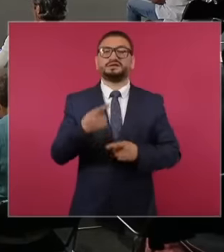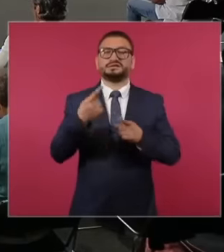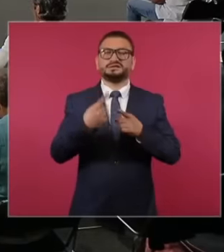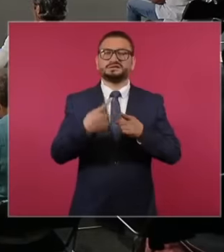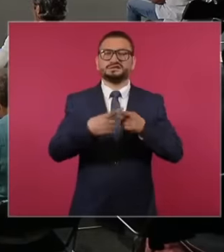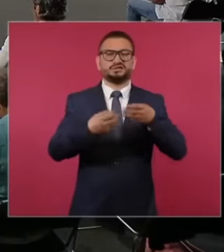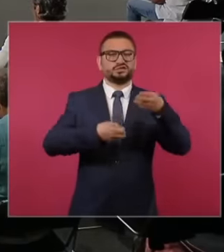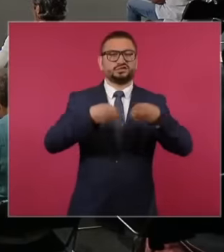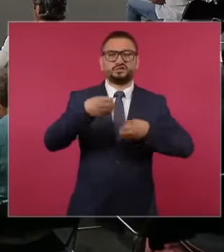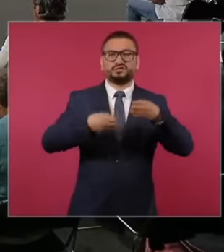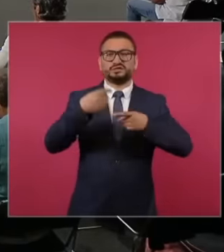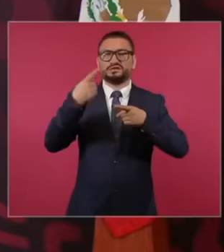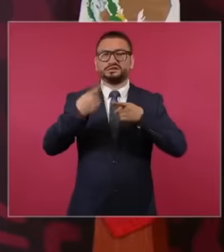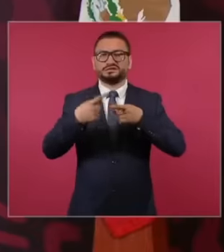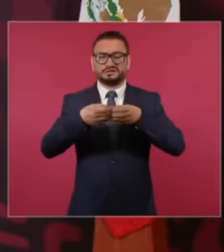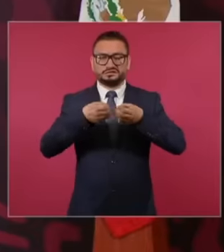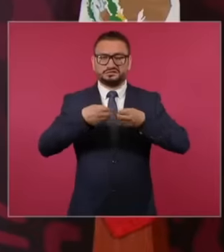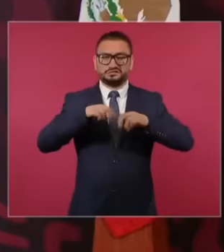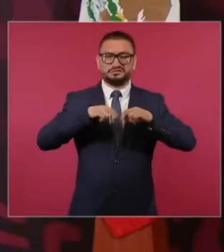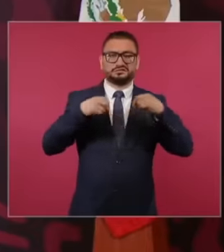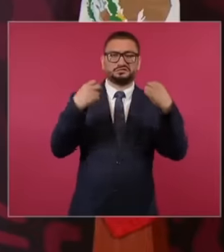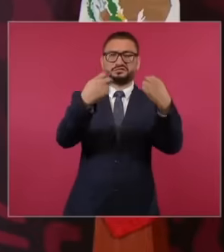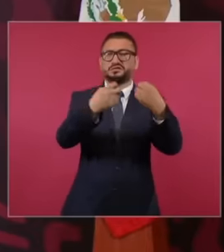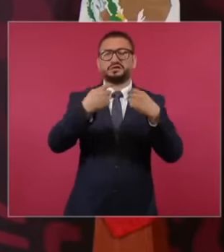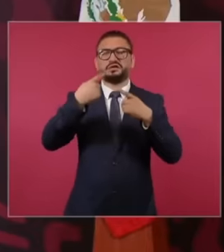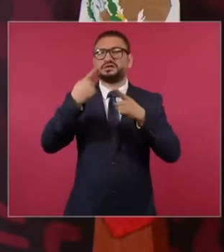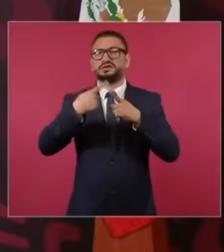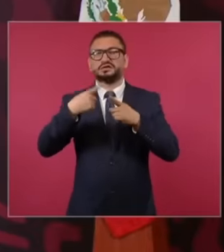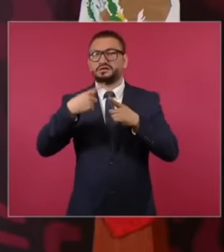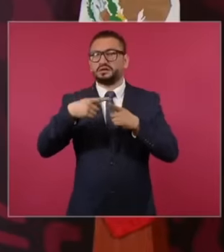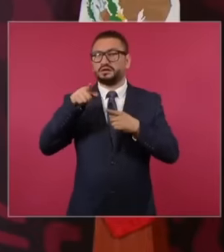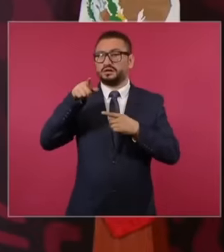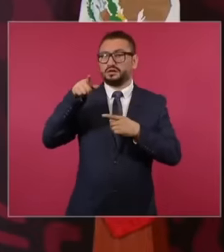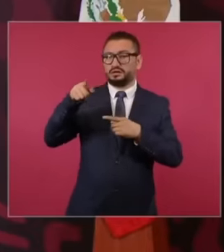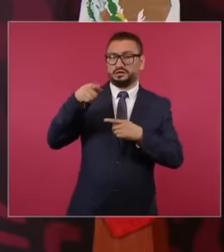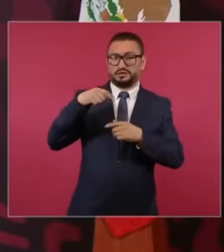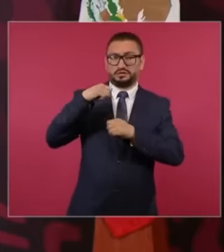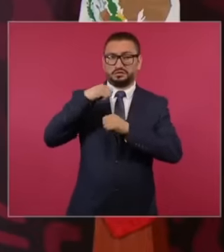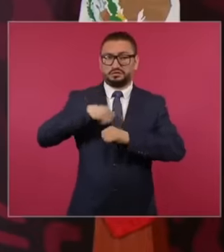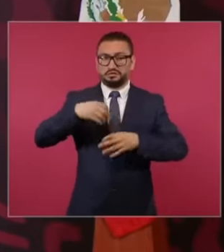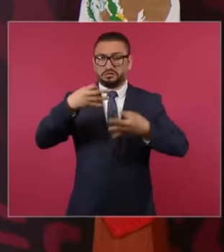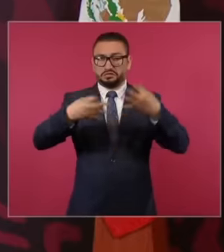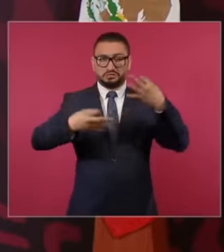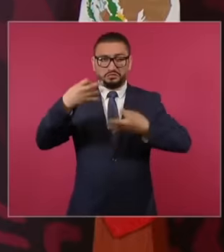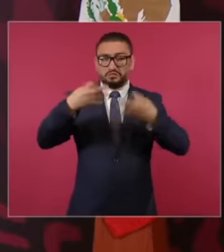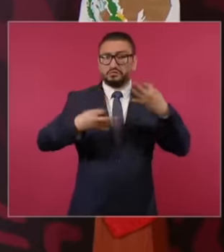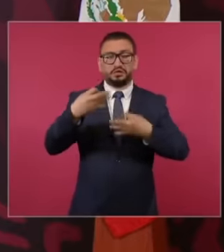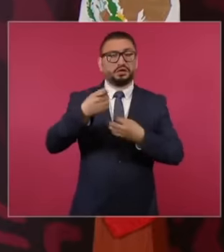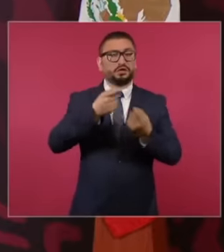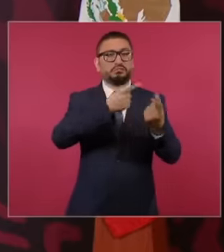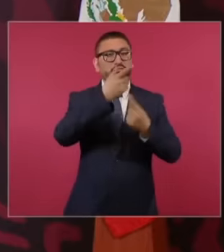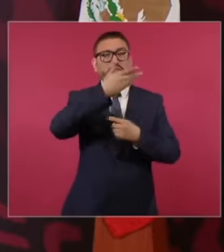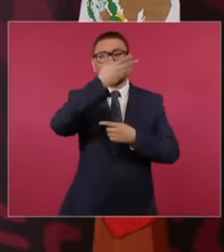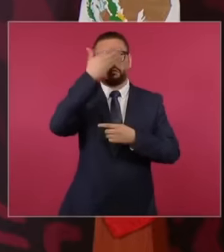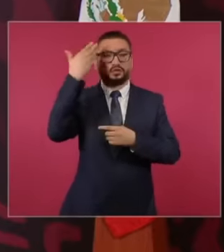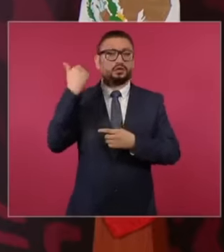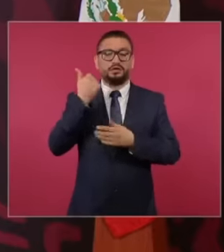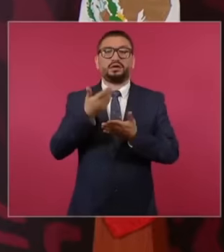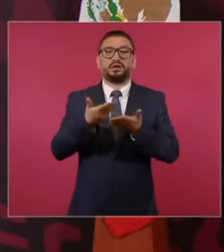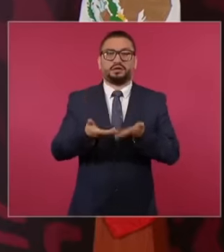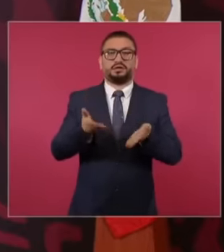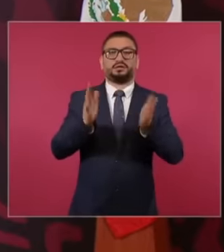They were the ministers. What role did the judiciary have? Now